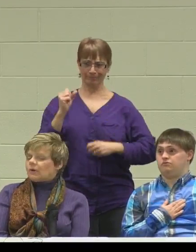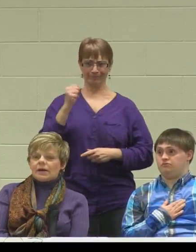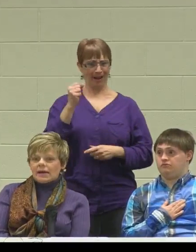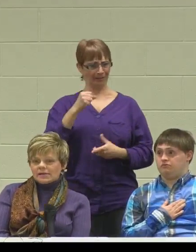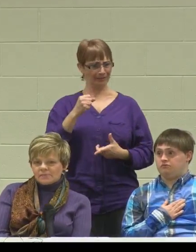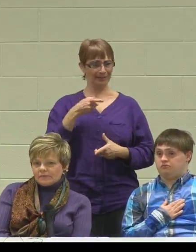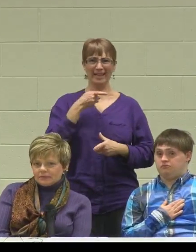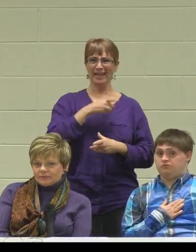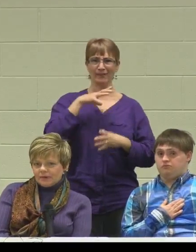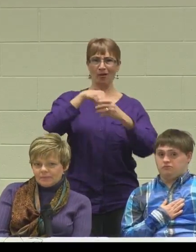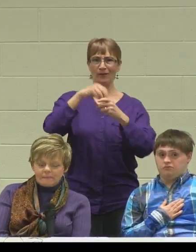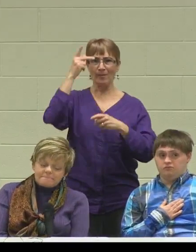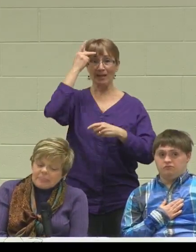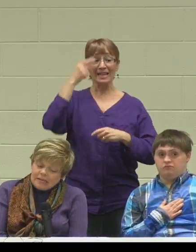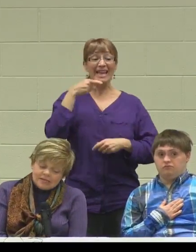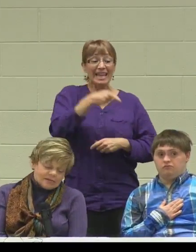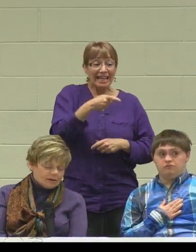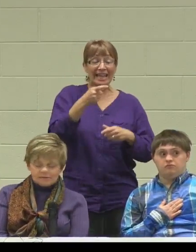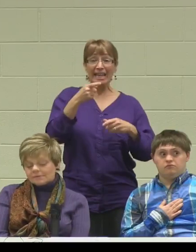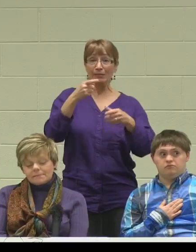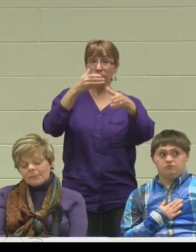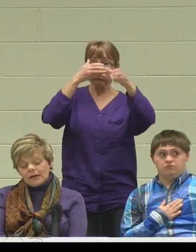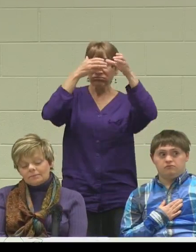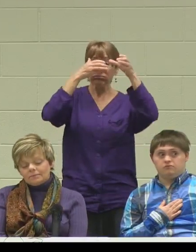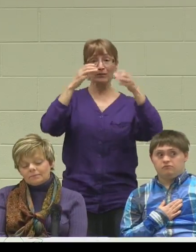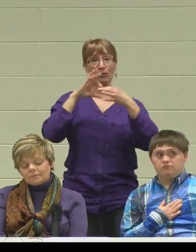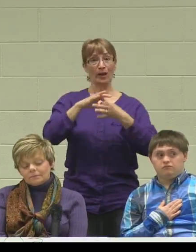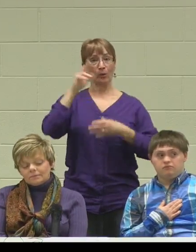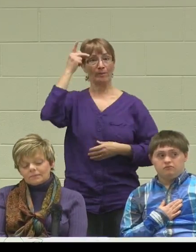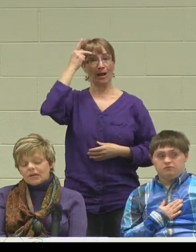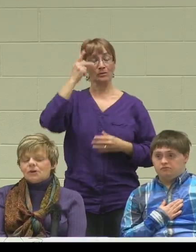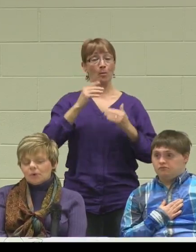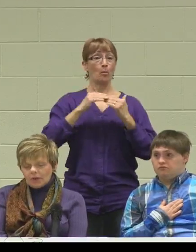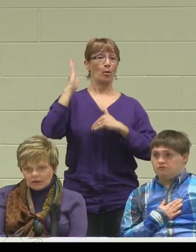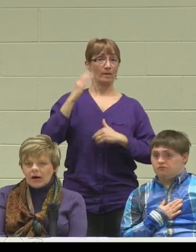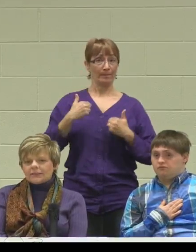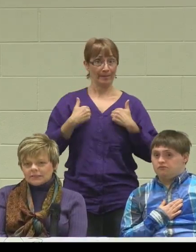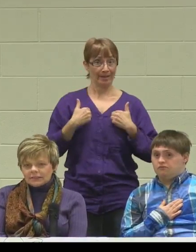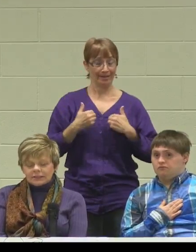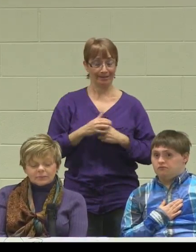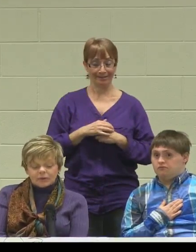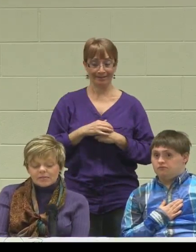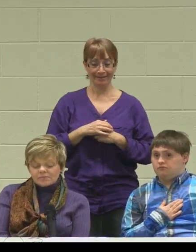when I cast my first vote. He will constantly surprise me